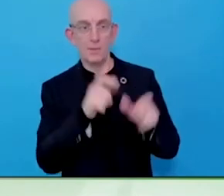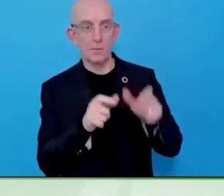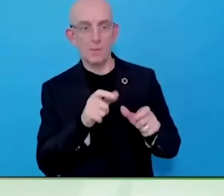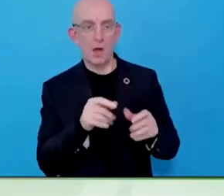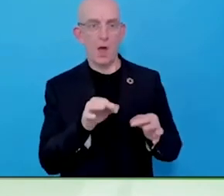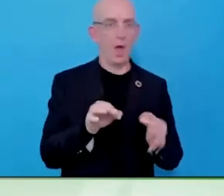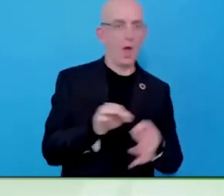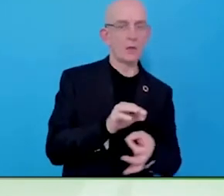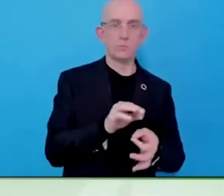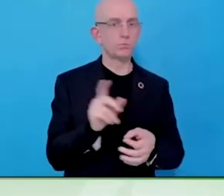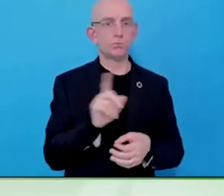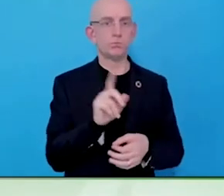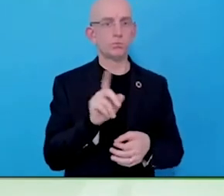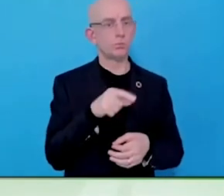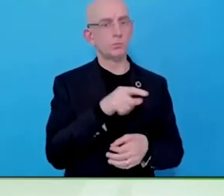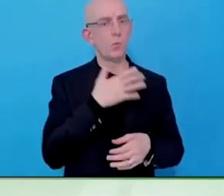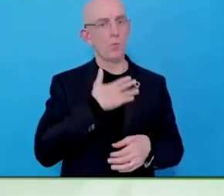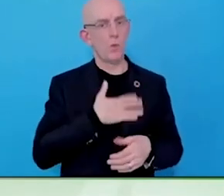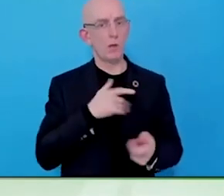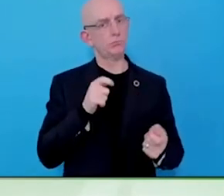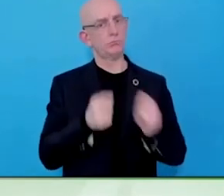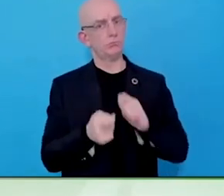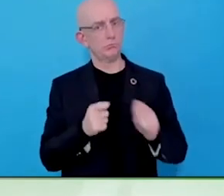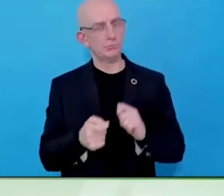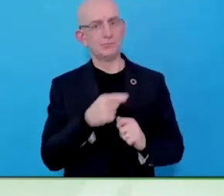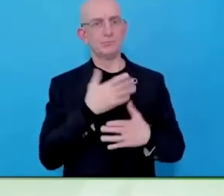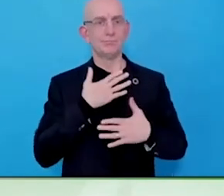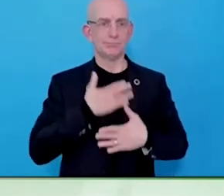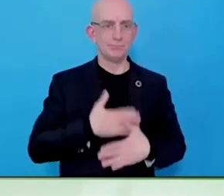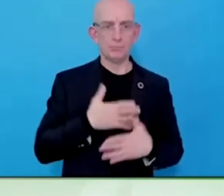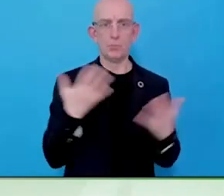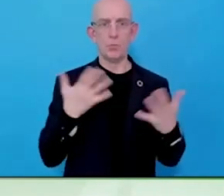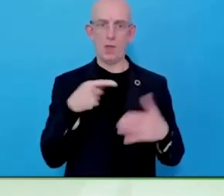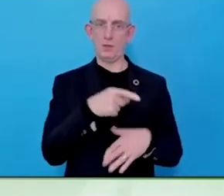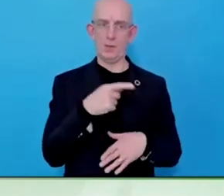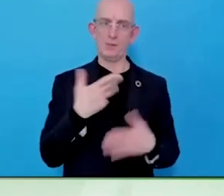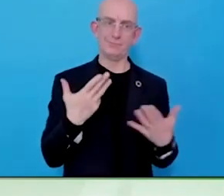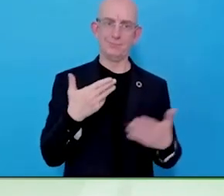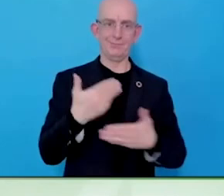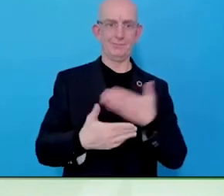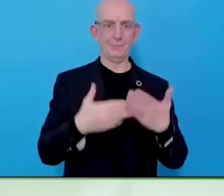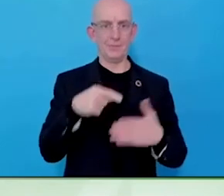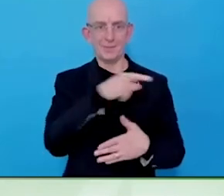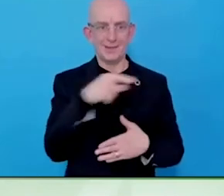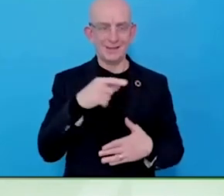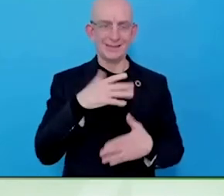The challenge to anyone of your members as if you take longer than 20 days to deliver an adjustment, that the employee needs in